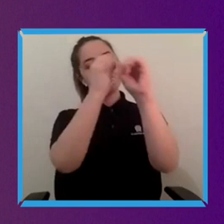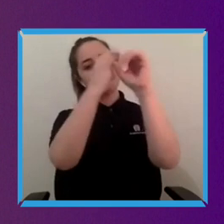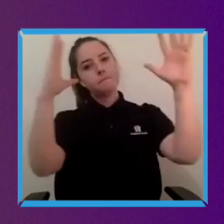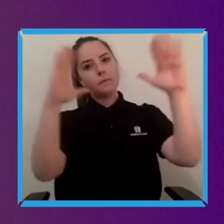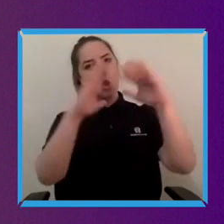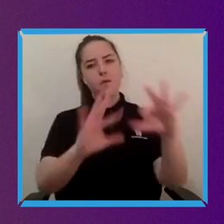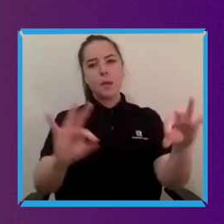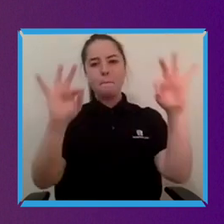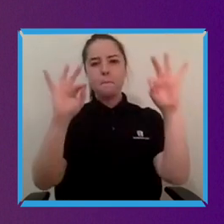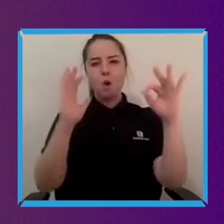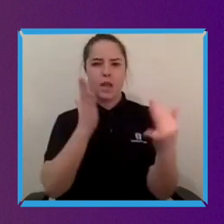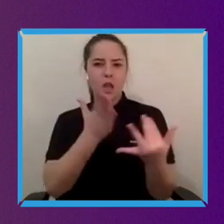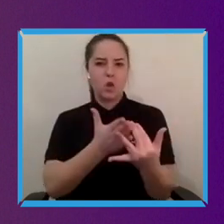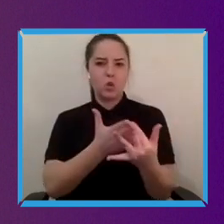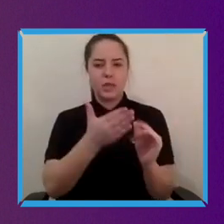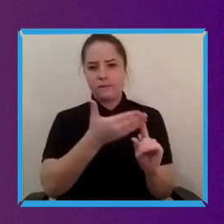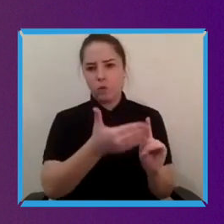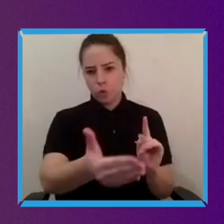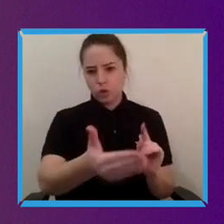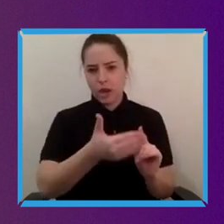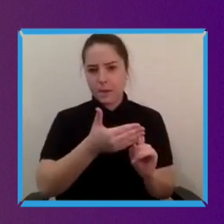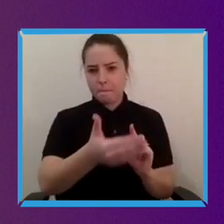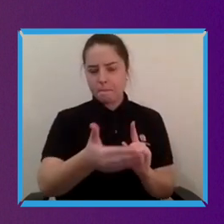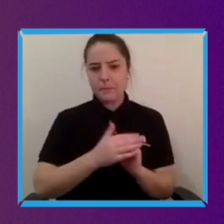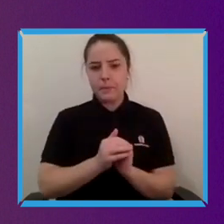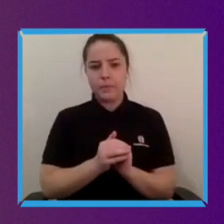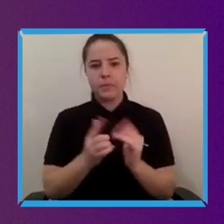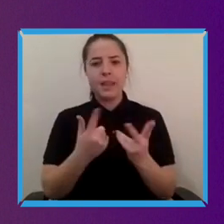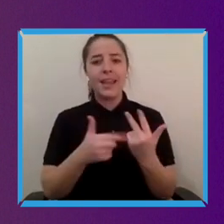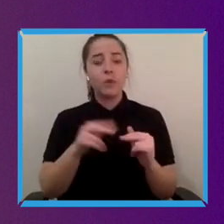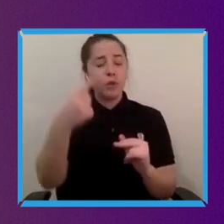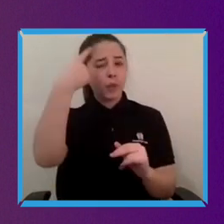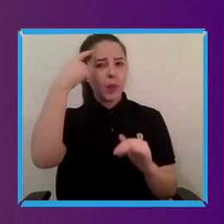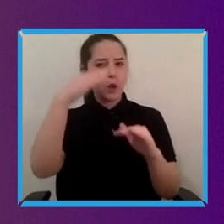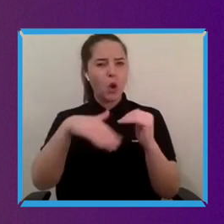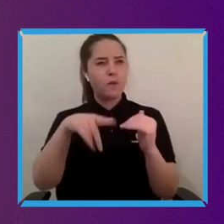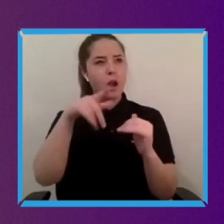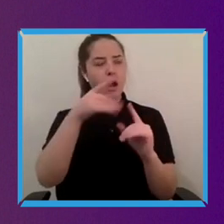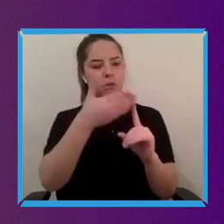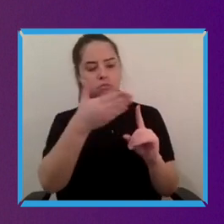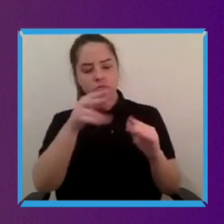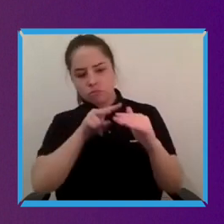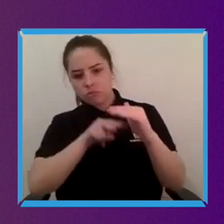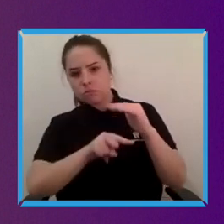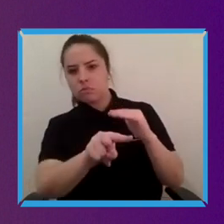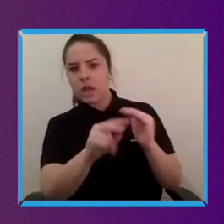We are thinking about what can we do now to actually seed that that inclusive